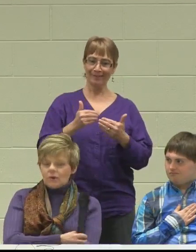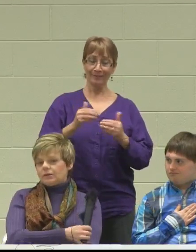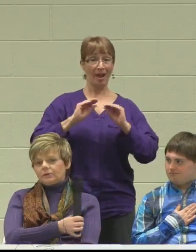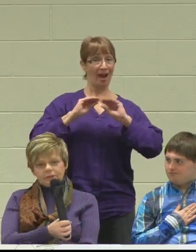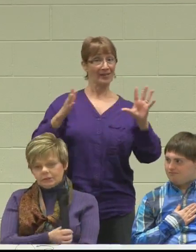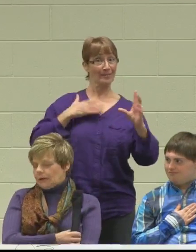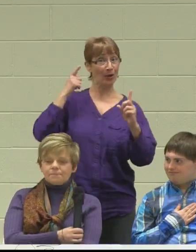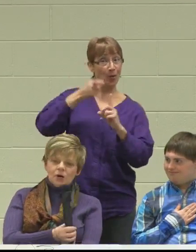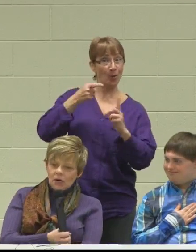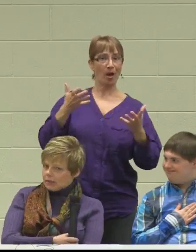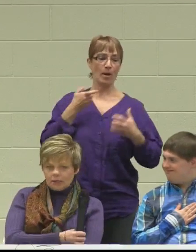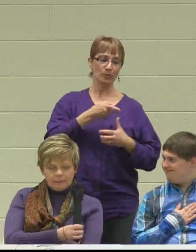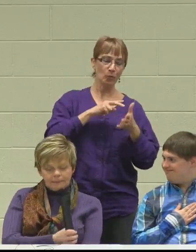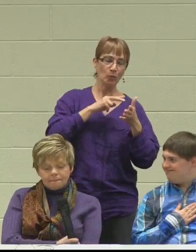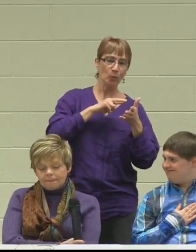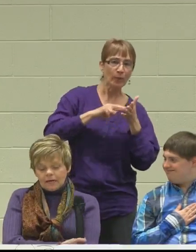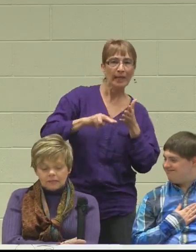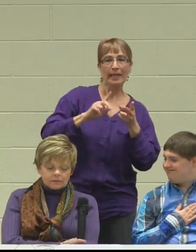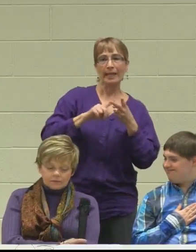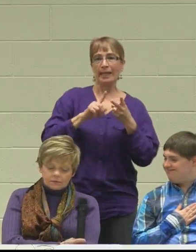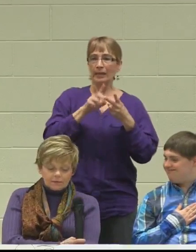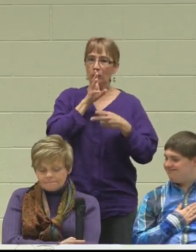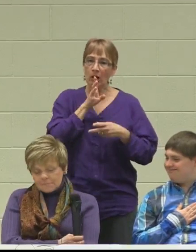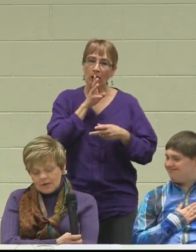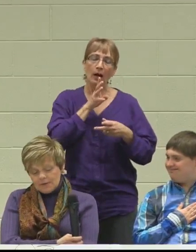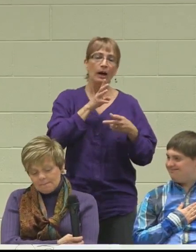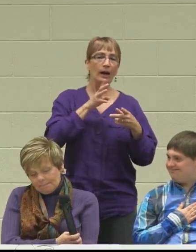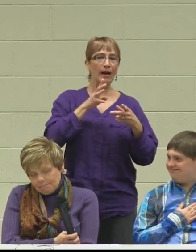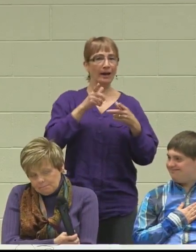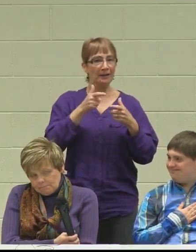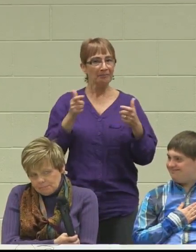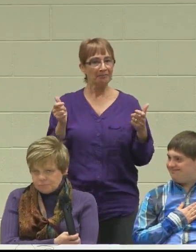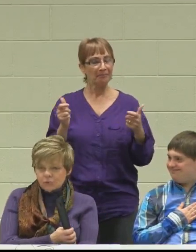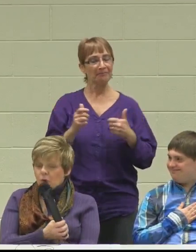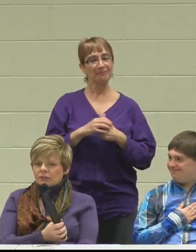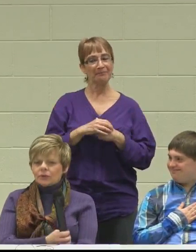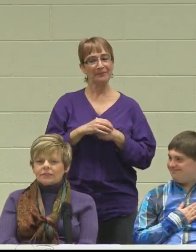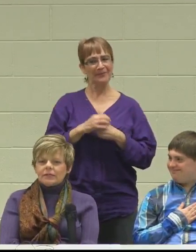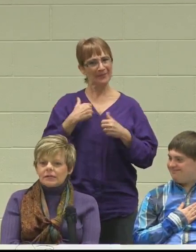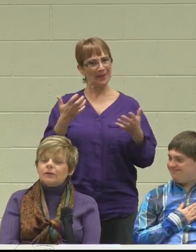I wanted him to talk, and do all sorts of things,